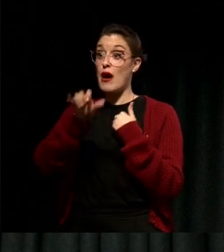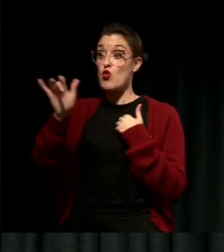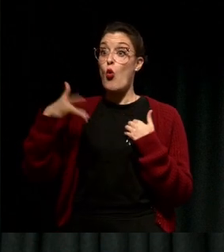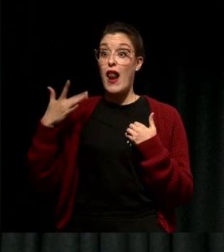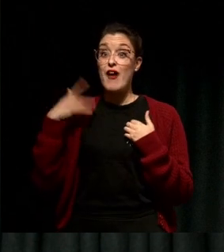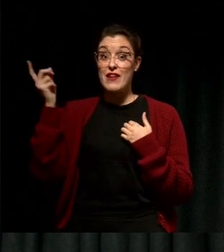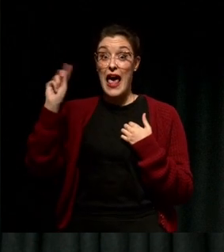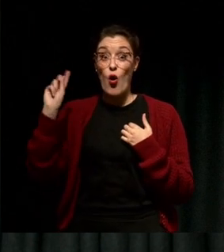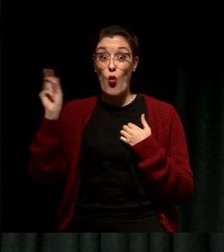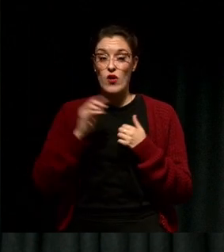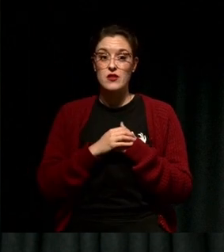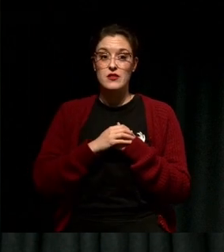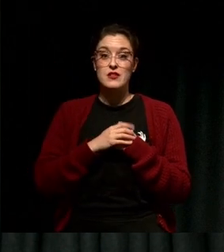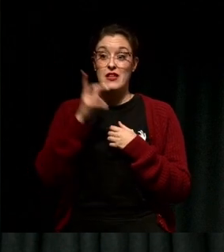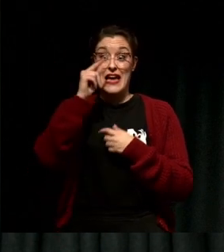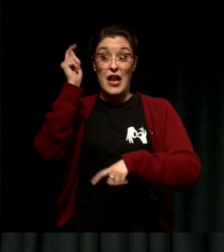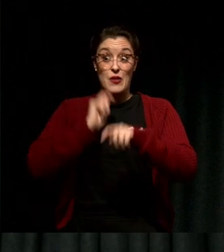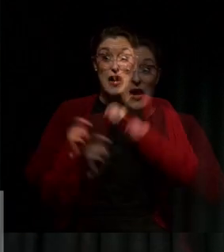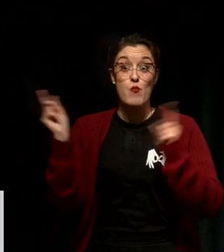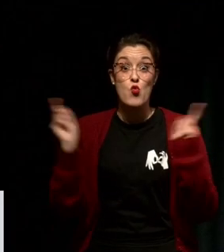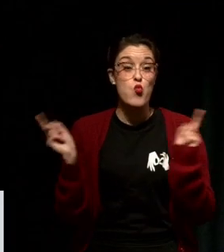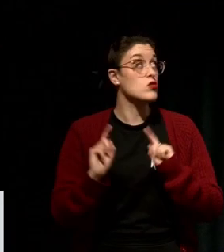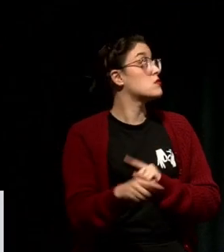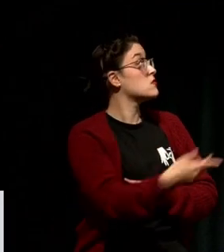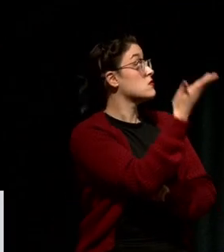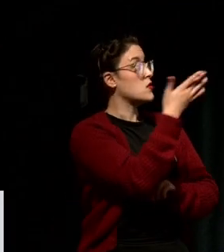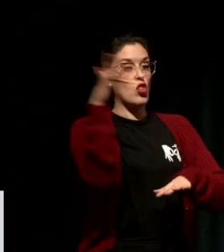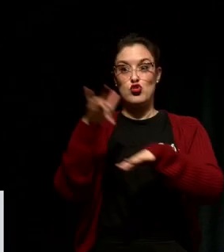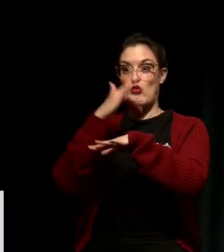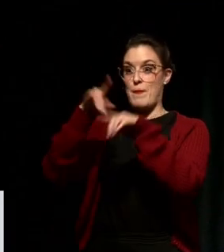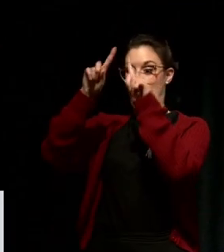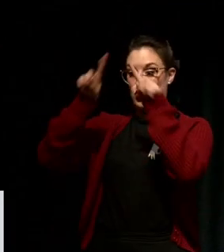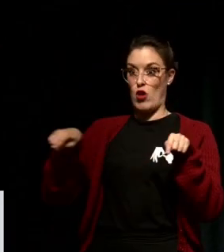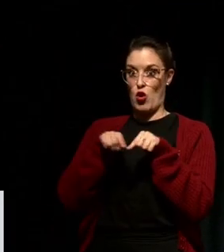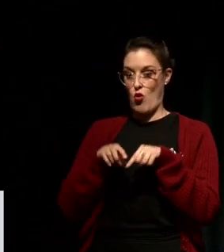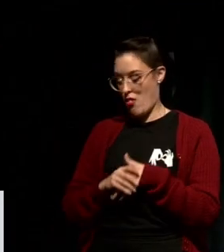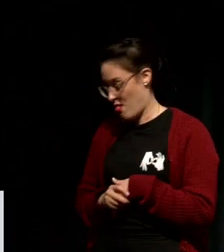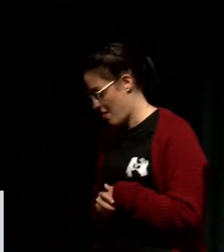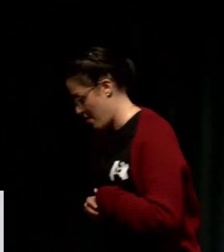find ourselves in [drum roll] the Drama Triangle. What's the Drama Triangle?